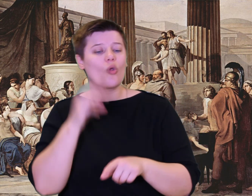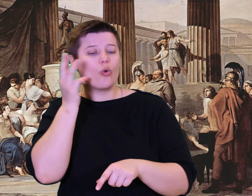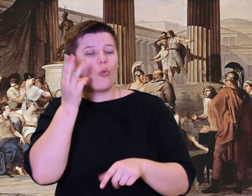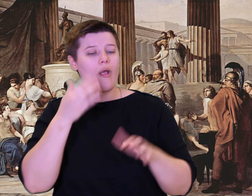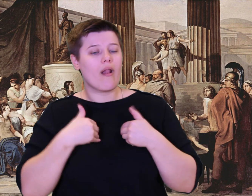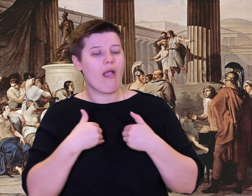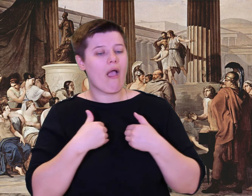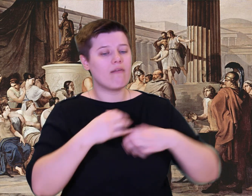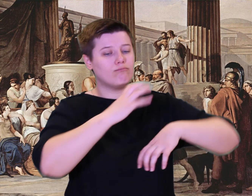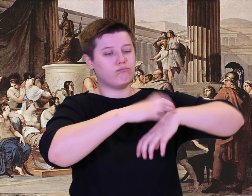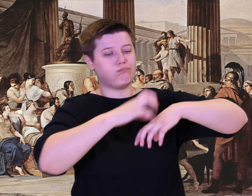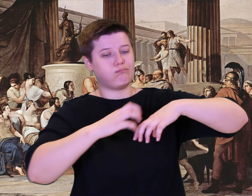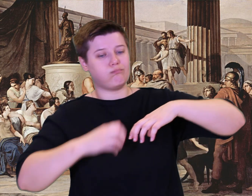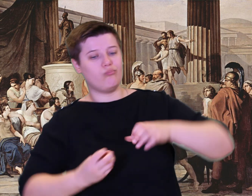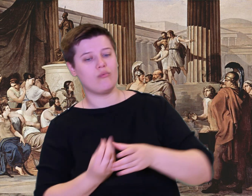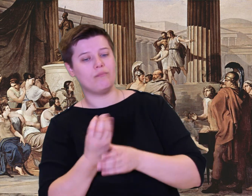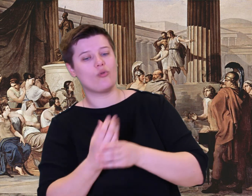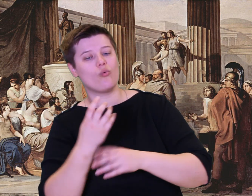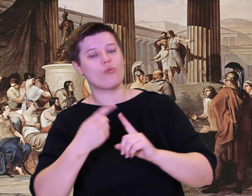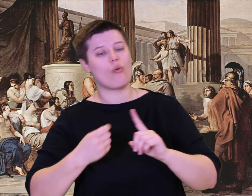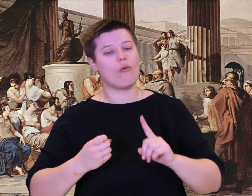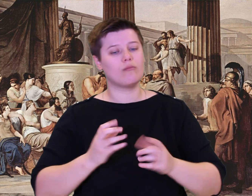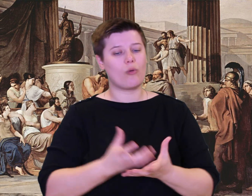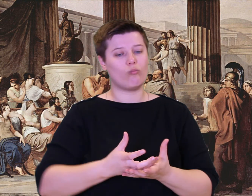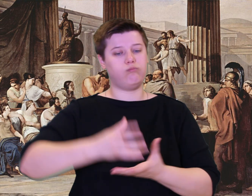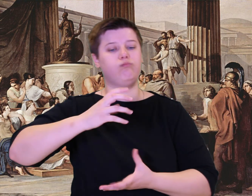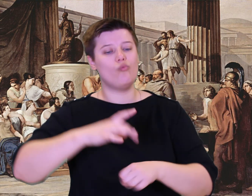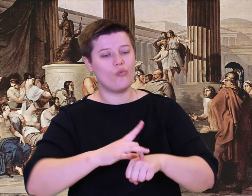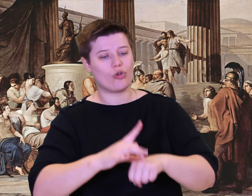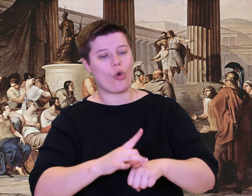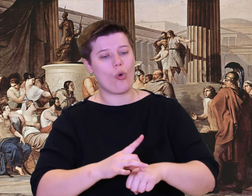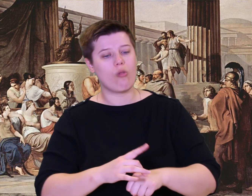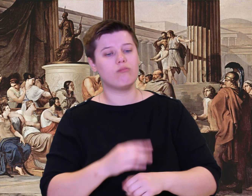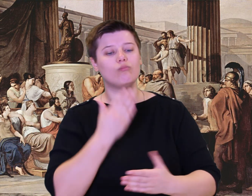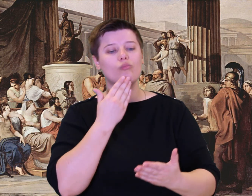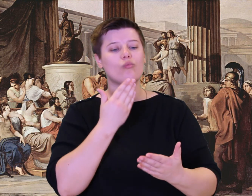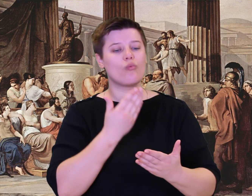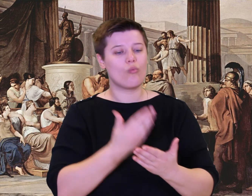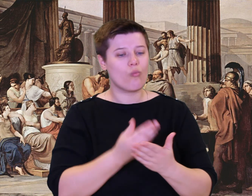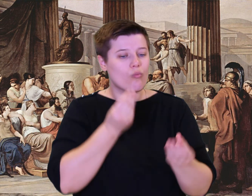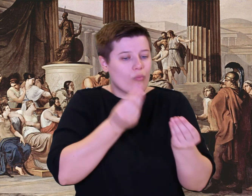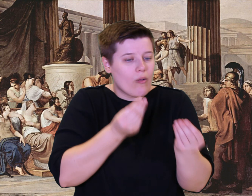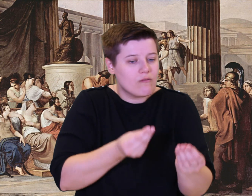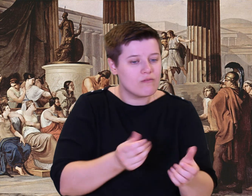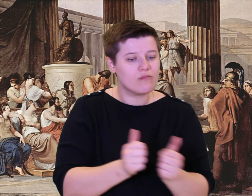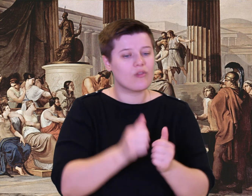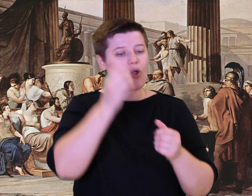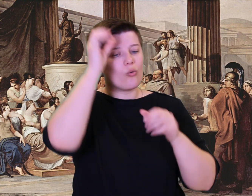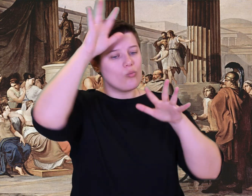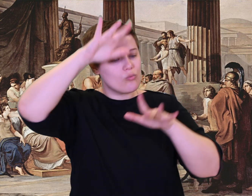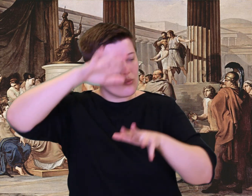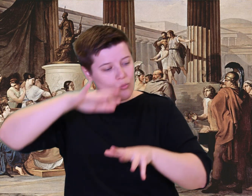My people do have wine. Grape clusters grow from our rich earth, fed well by rain